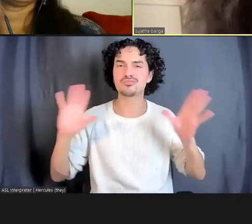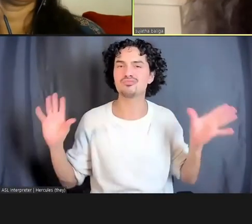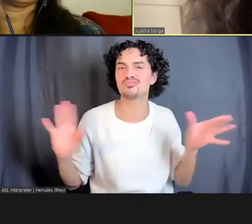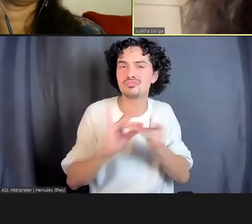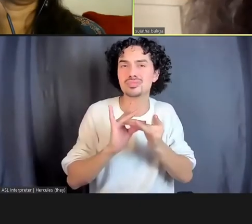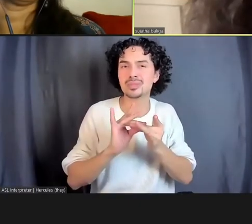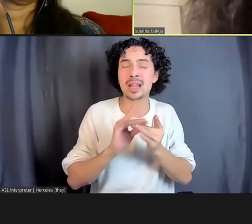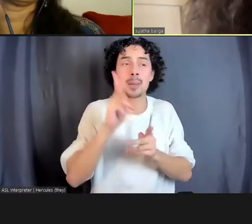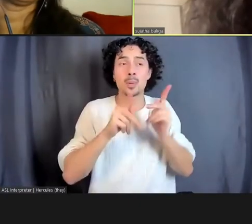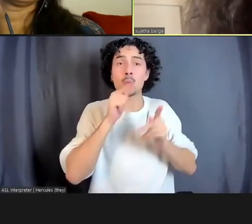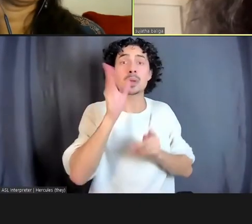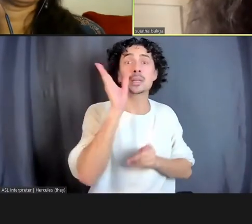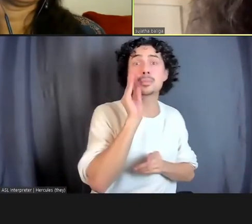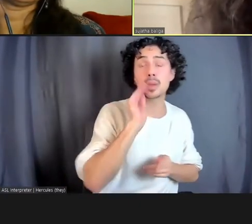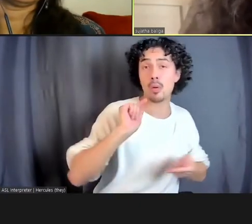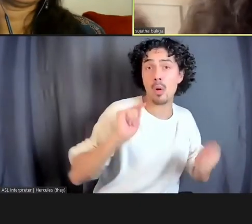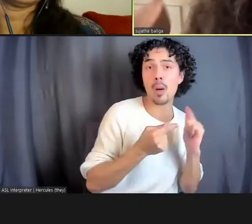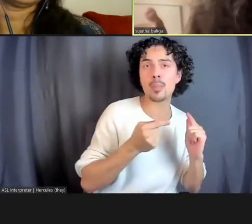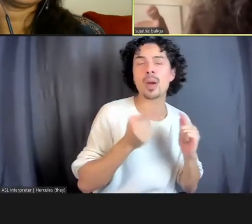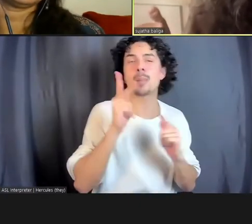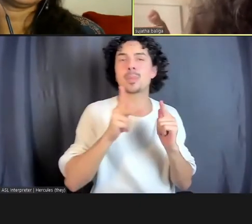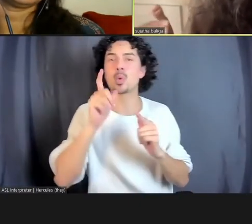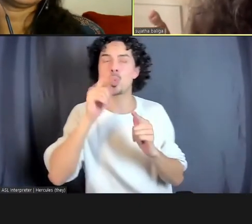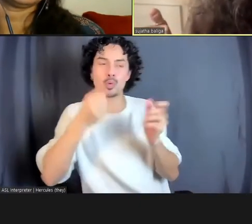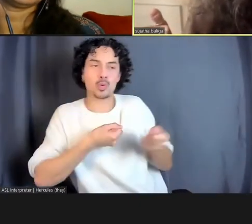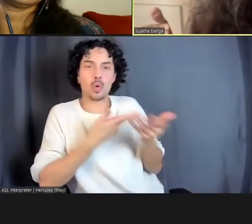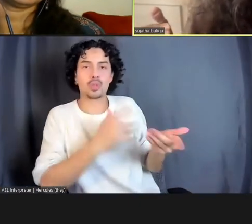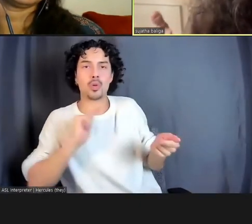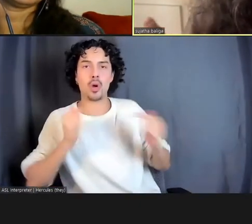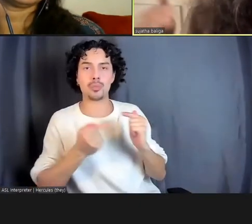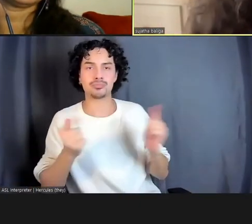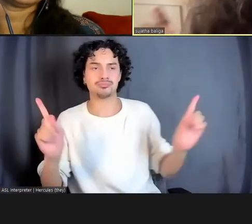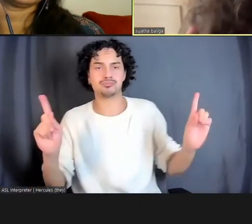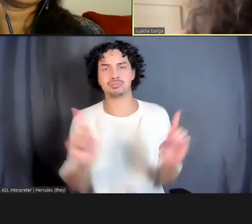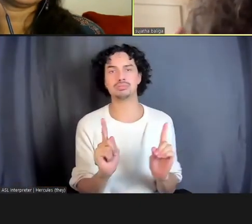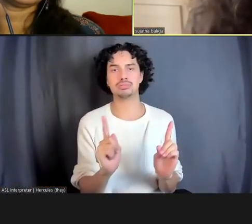experienced it, and when it is the state that is operating with power over, sort